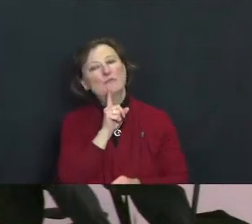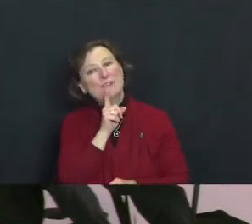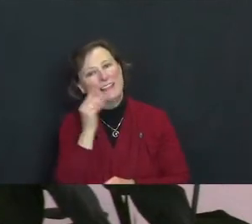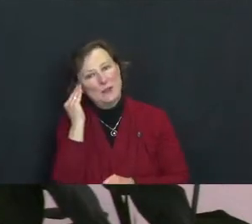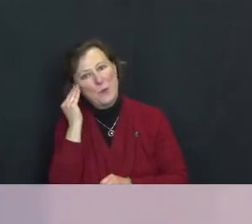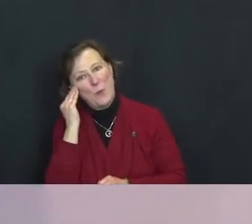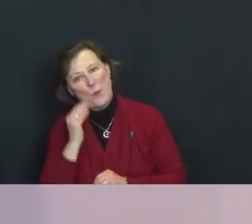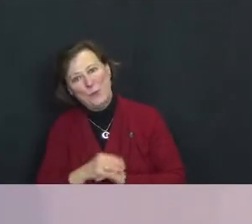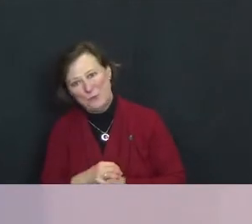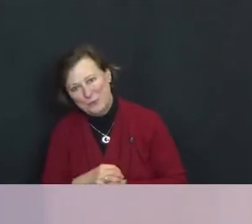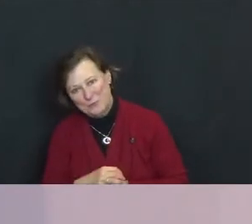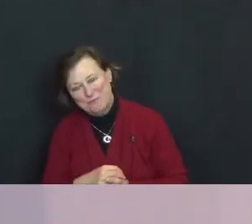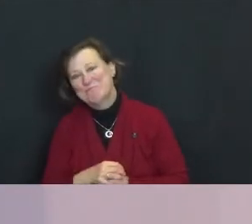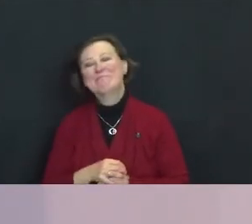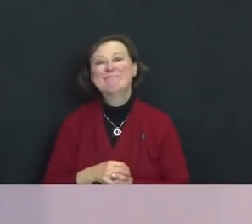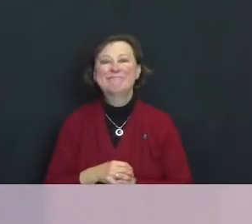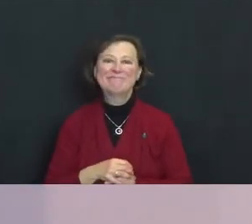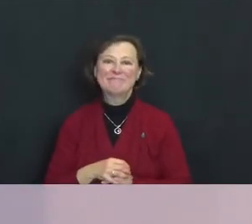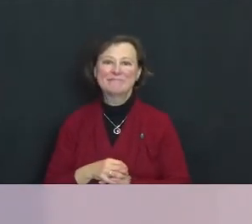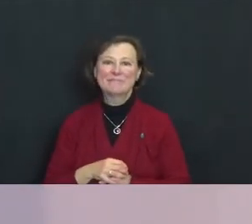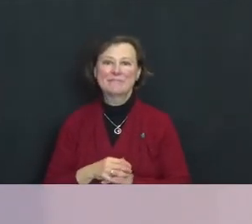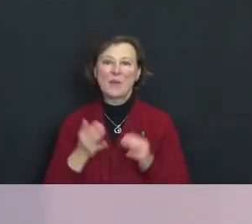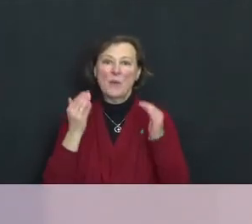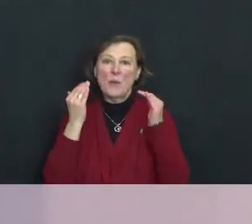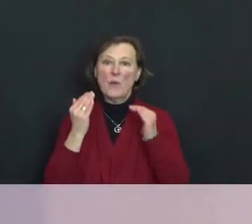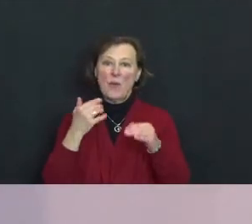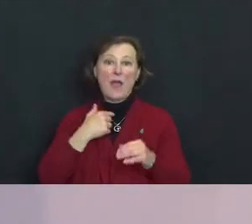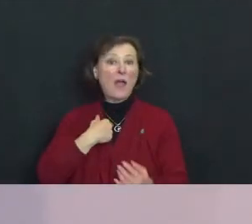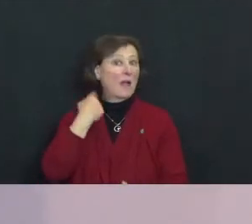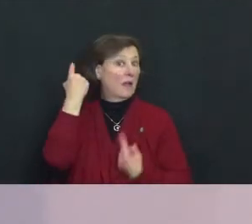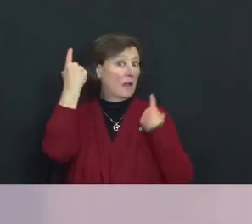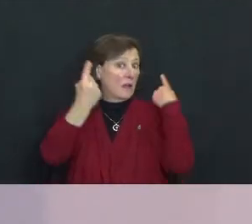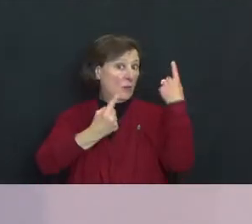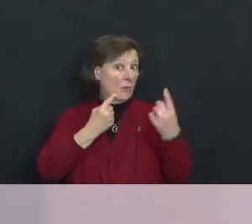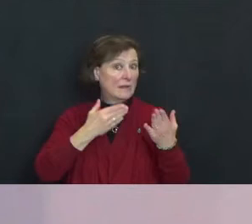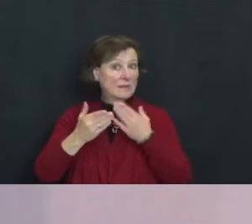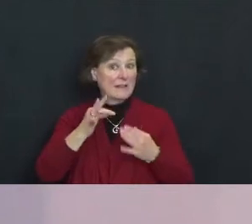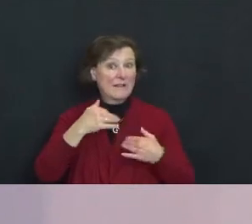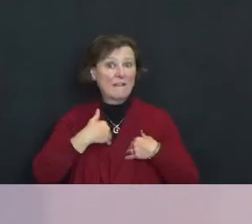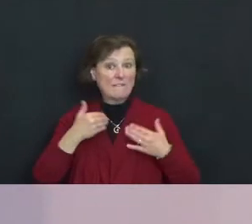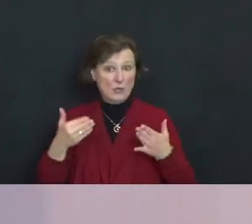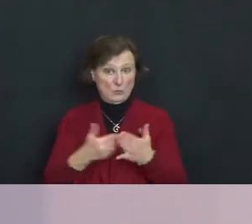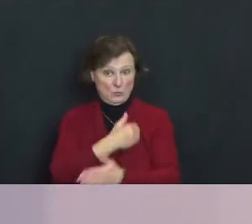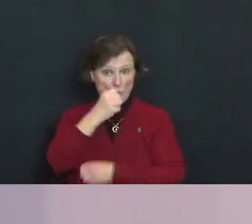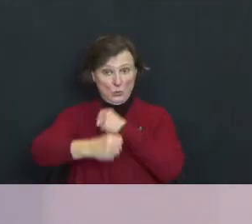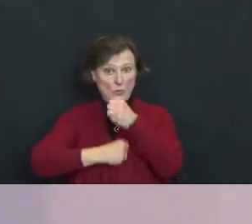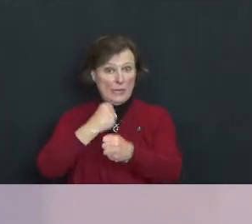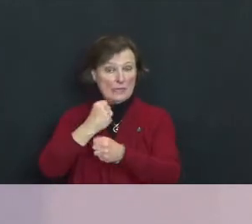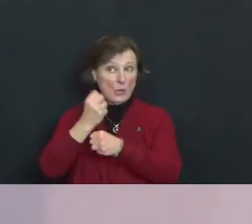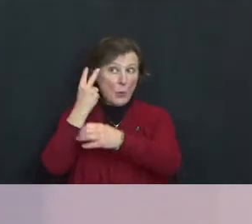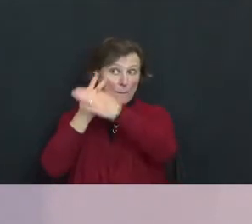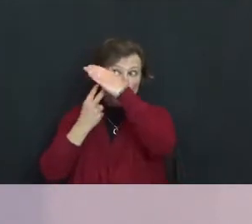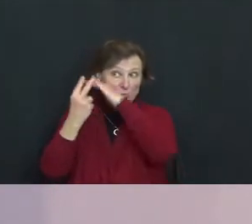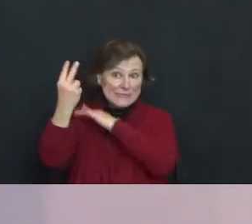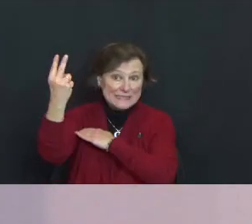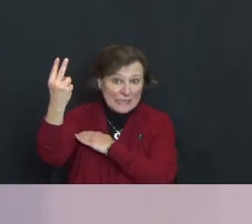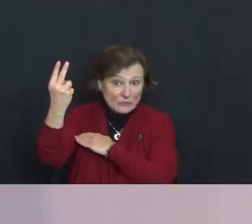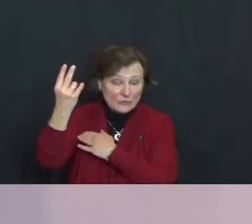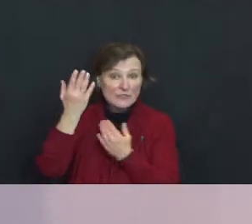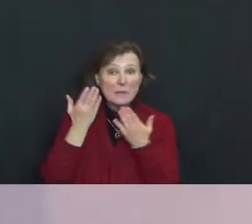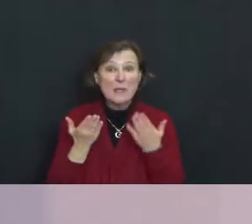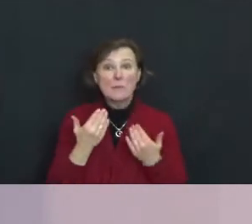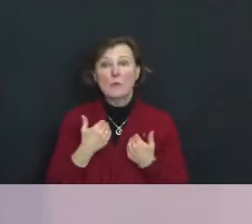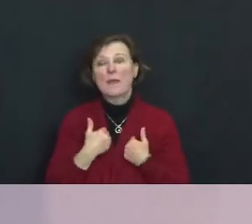And so, I wonder if rather than having new year's predictions we might have new year's